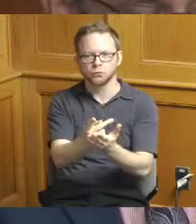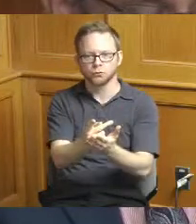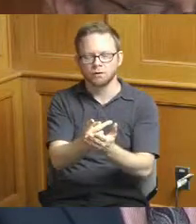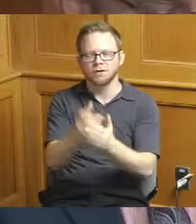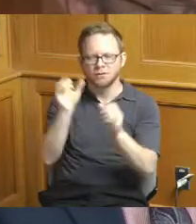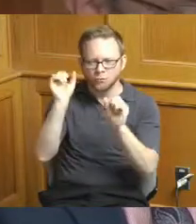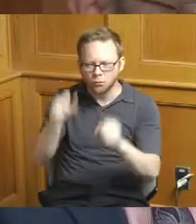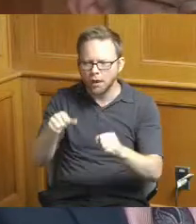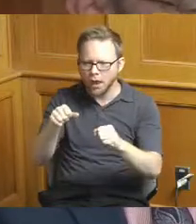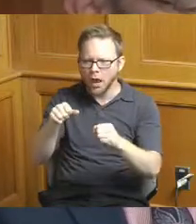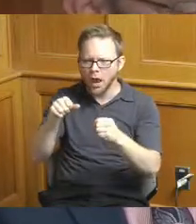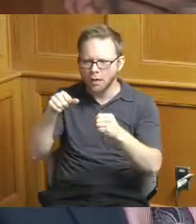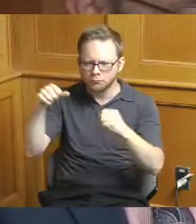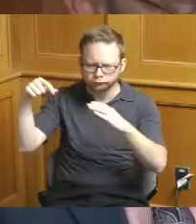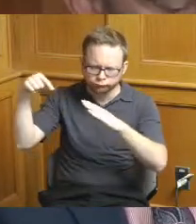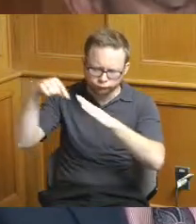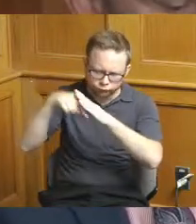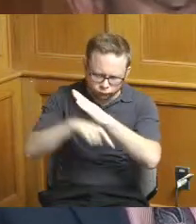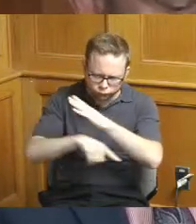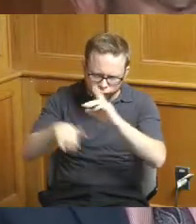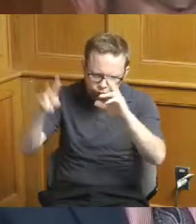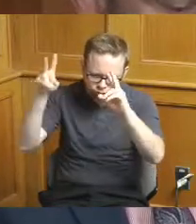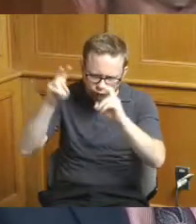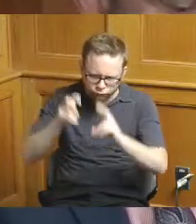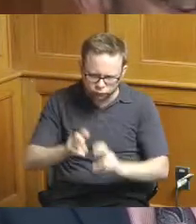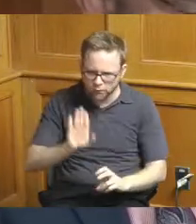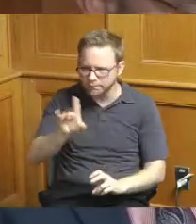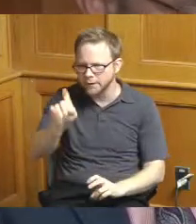dollars I think it speaks to the need I mean you've identified communities that really don't